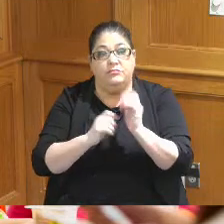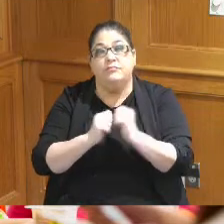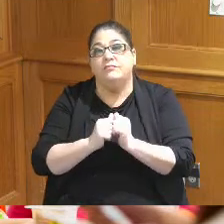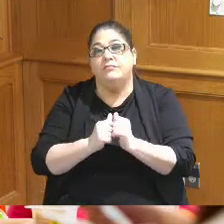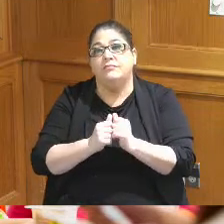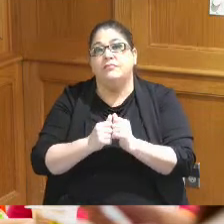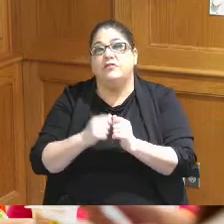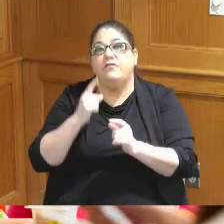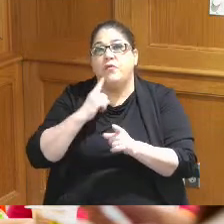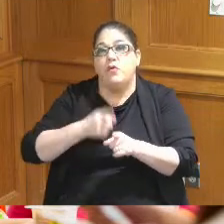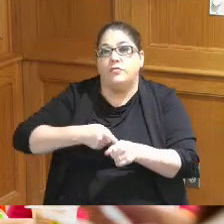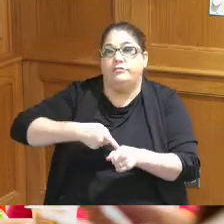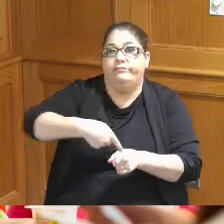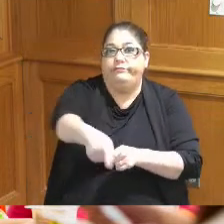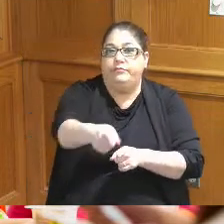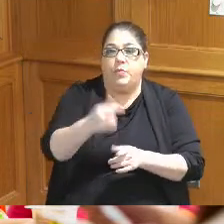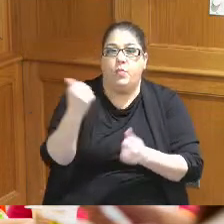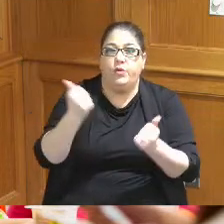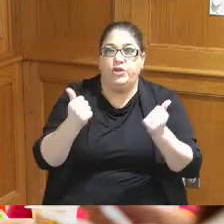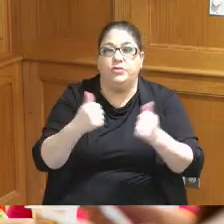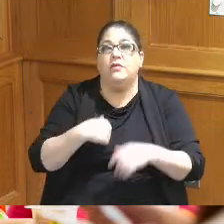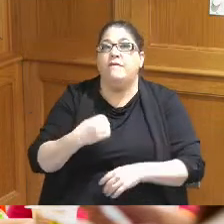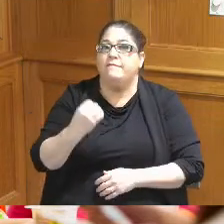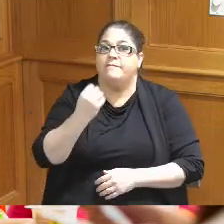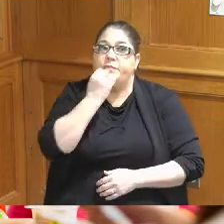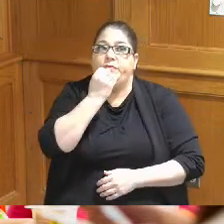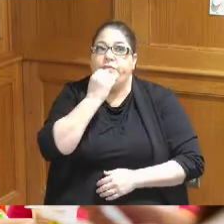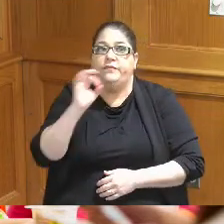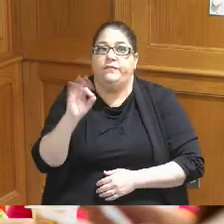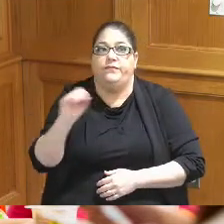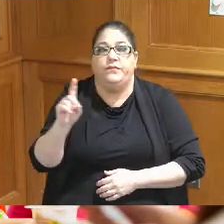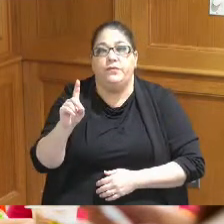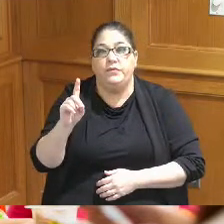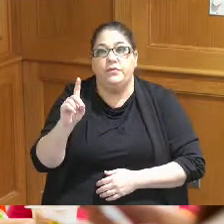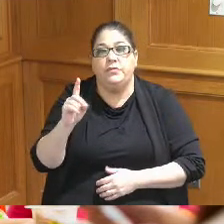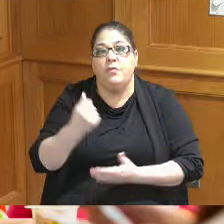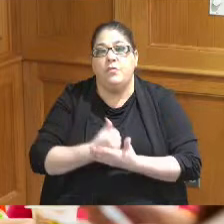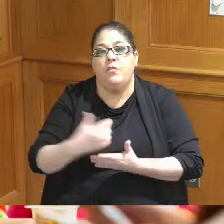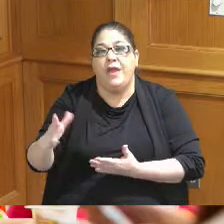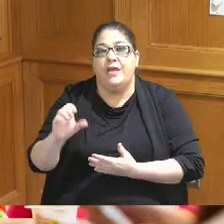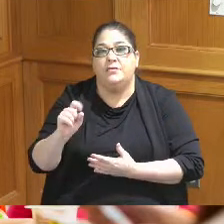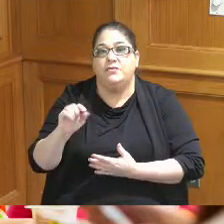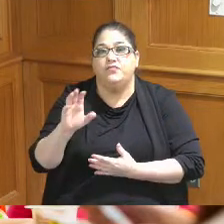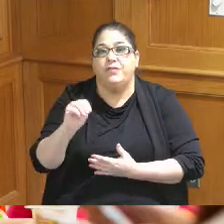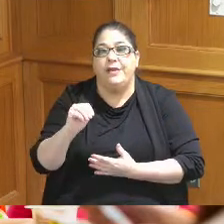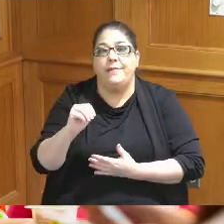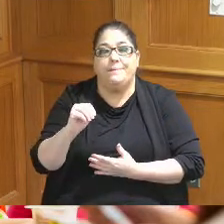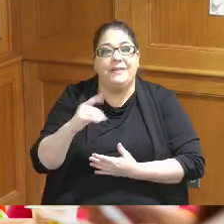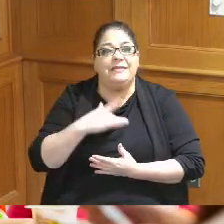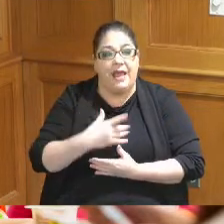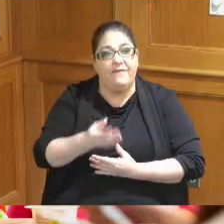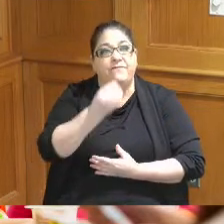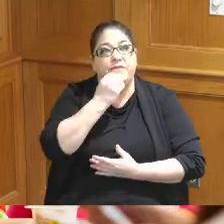and so we've selected food food makes up about 15 of the waste going to landfill and we also